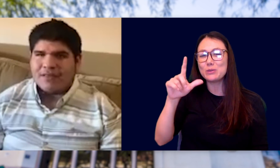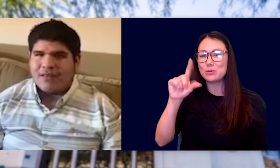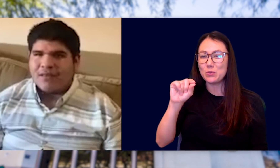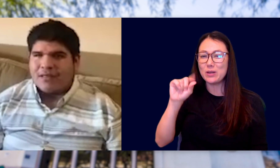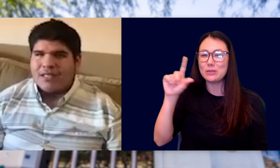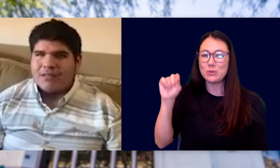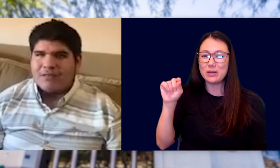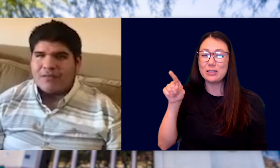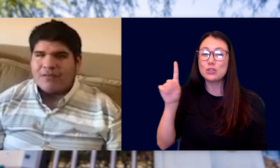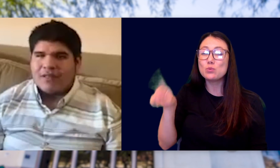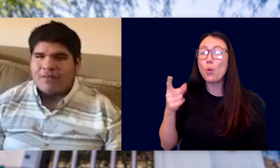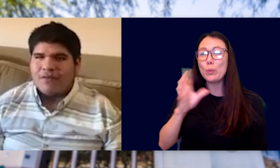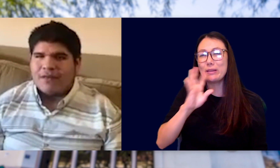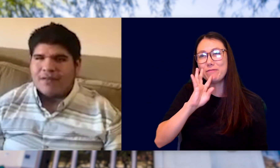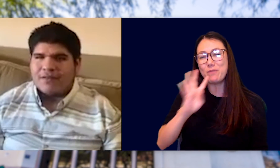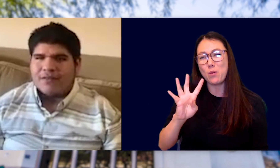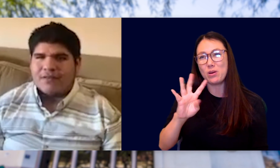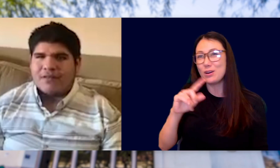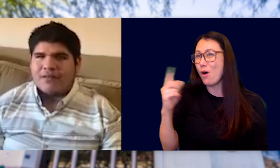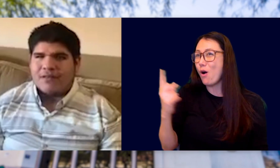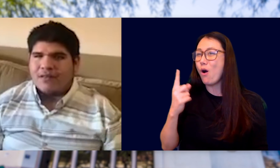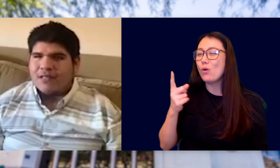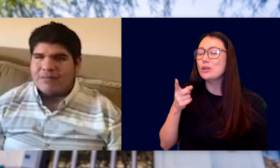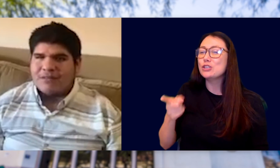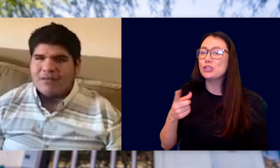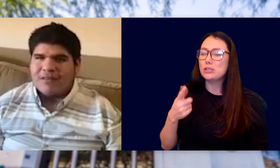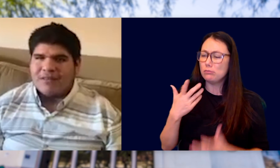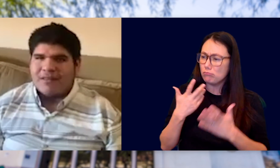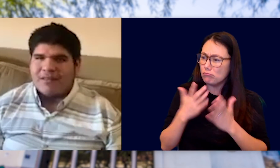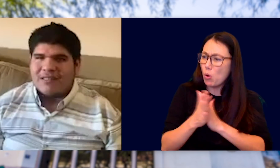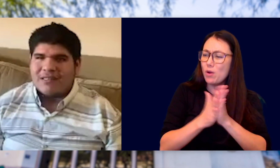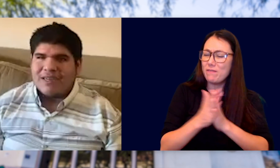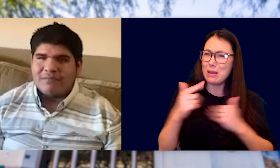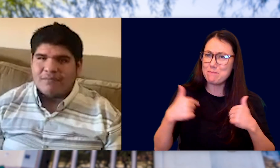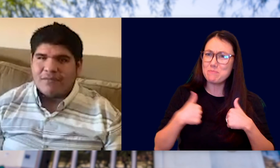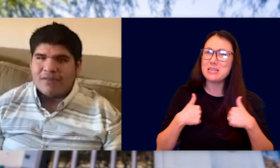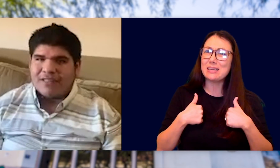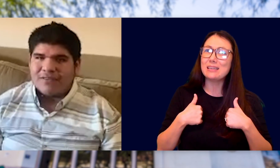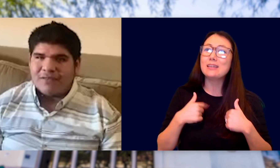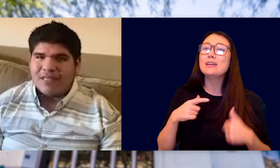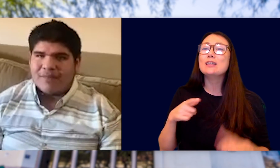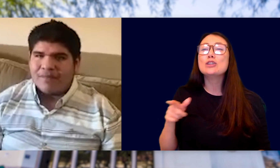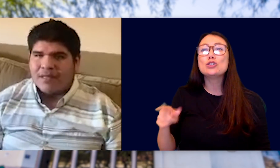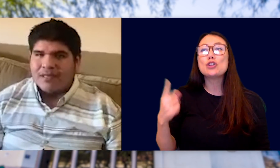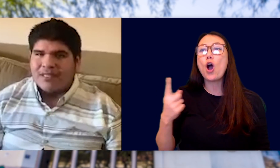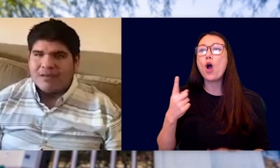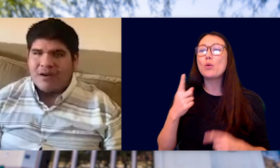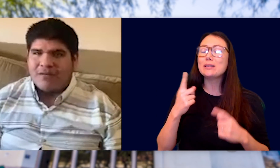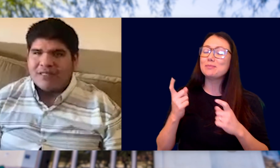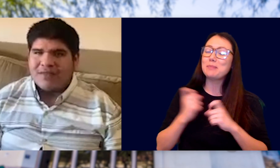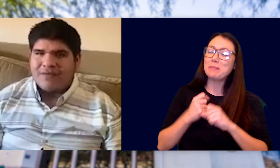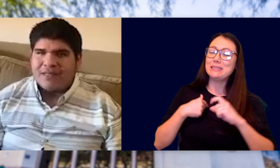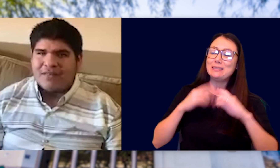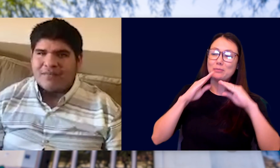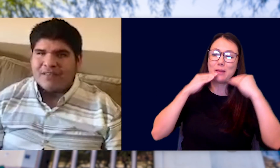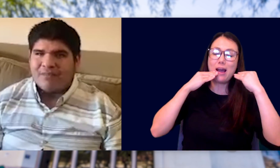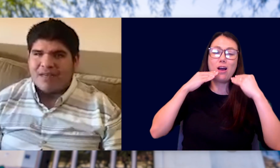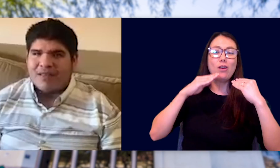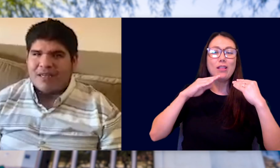SHE WAS ONLY FOUR YEARS OLD. SHE WAS ALWAYS A GREAT MOTIVATION FOR ME. SHE WOULD ALWAYS GIVE YOU ME SMILE